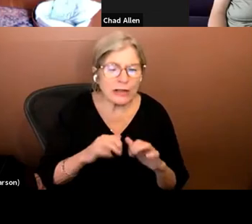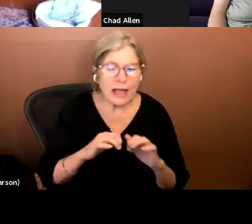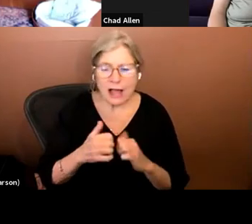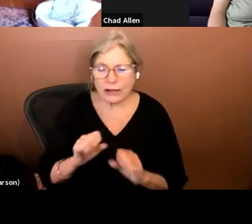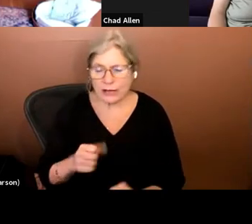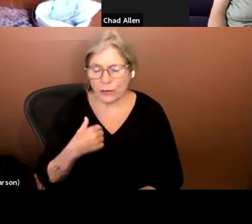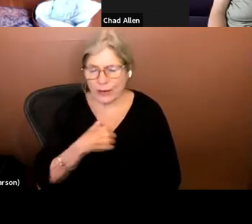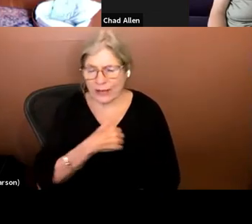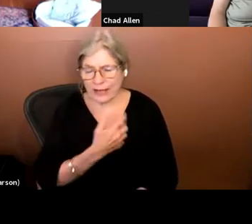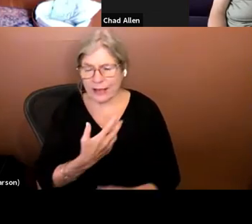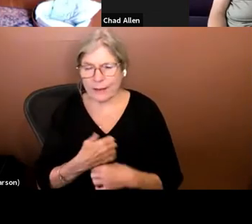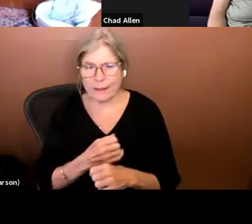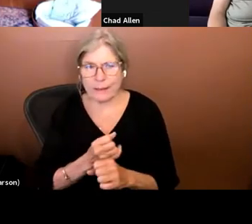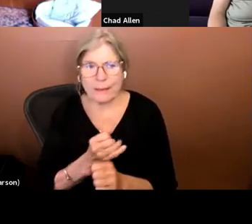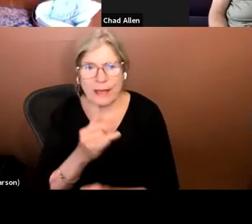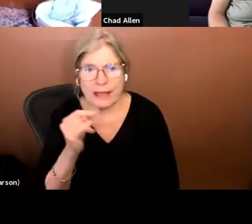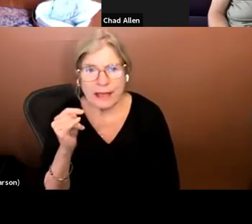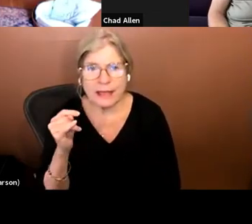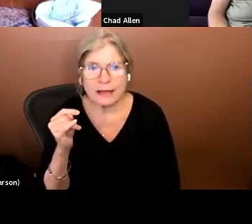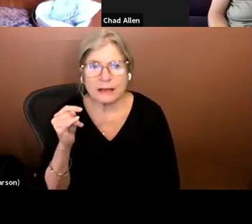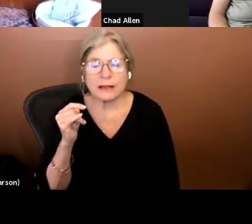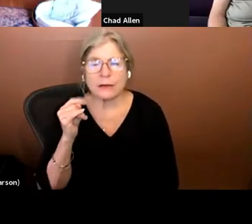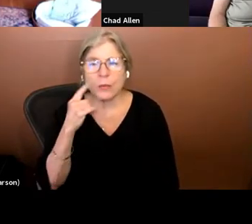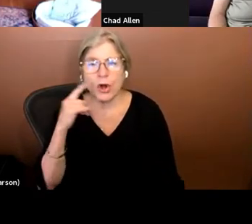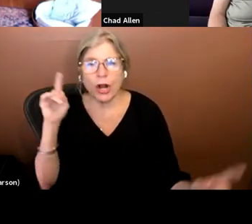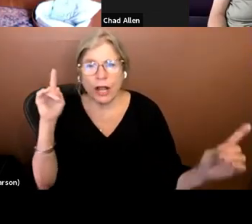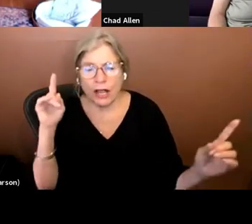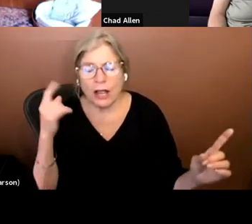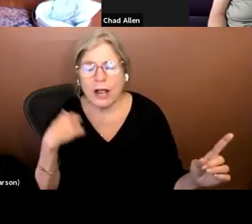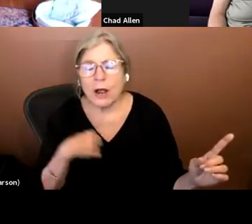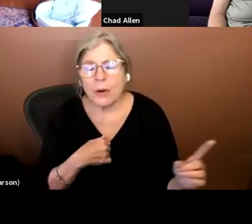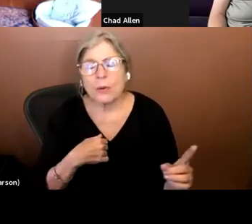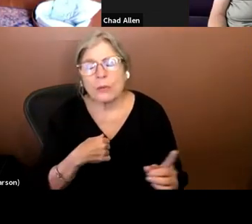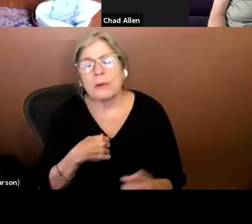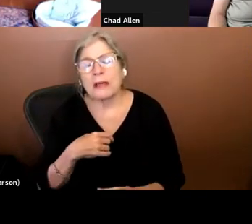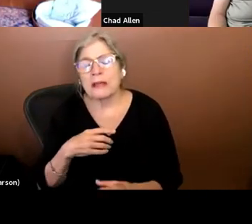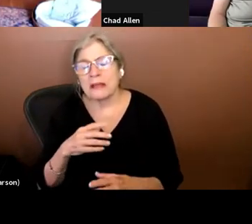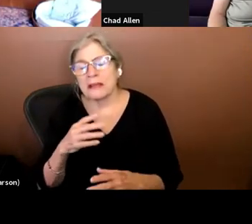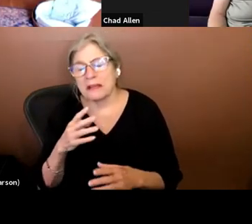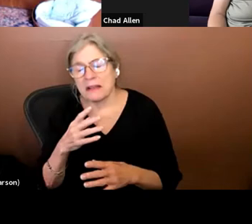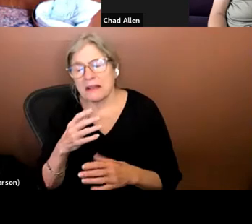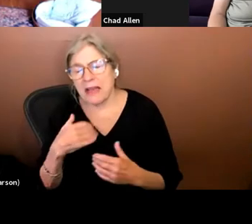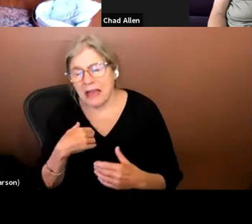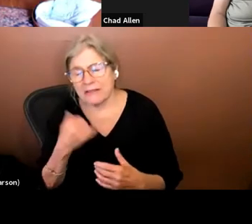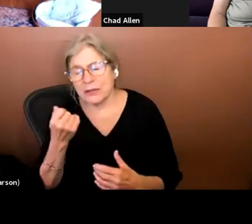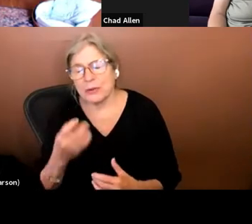we make it work? We came up with a couple concepts for